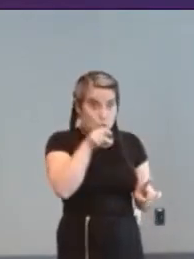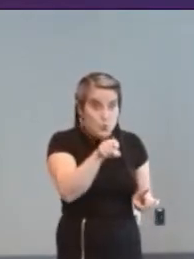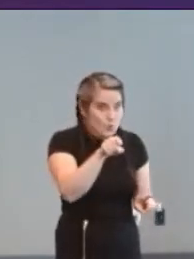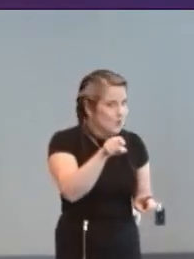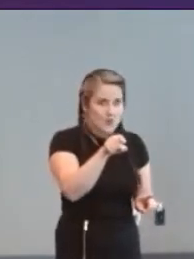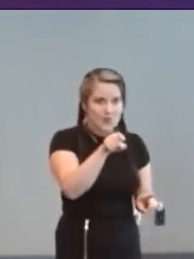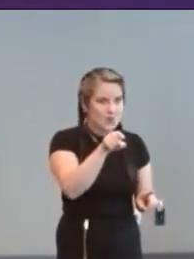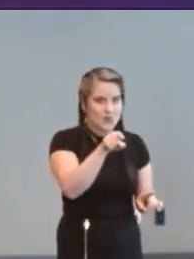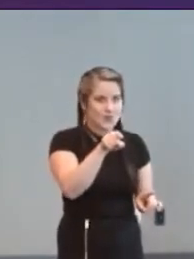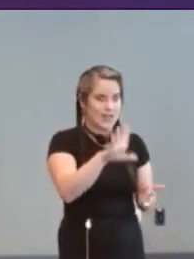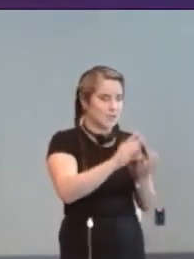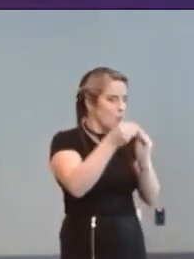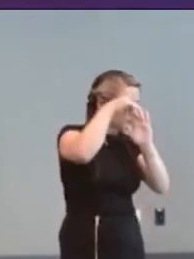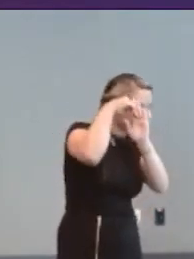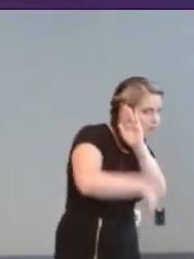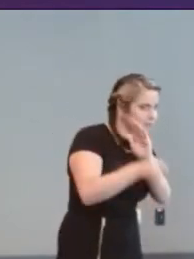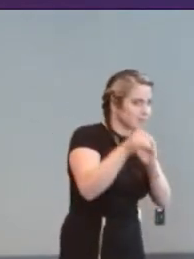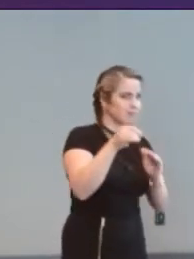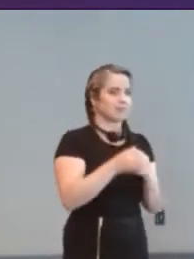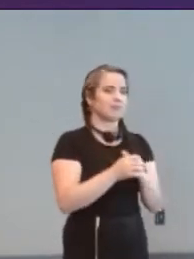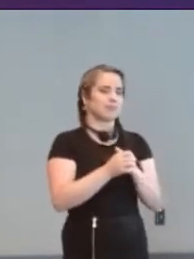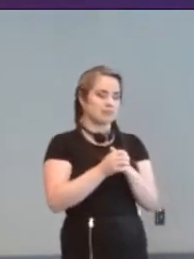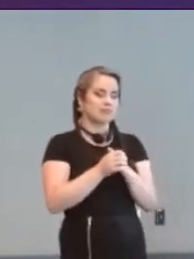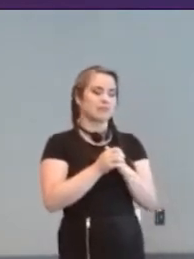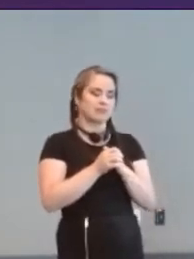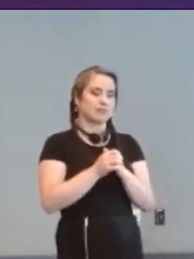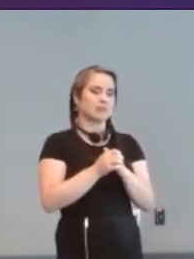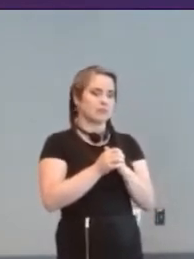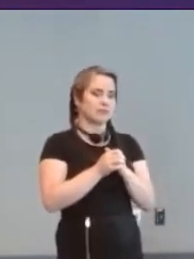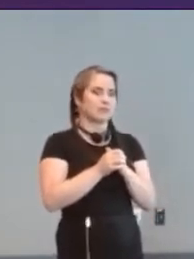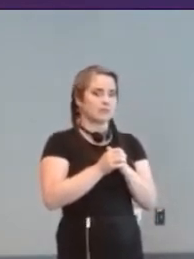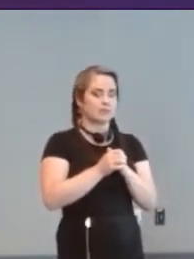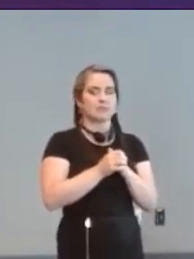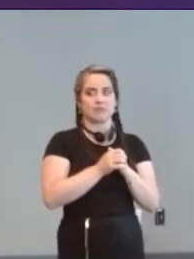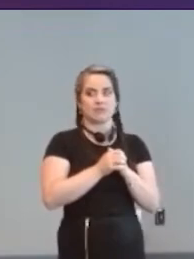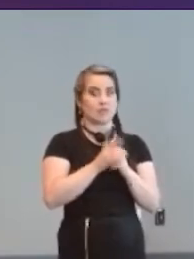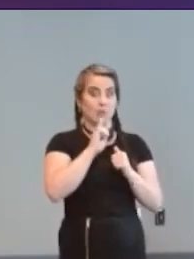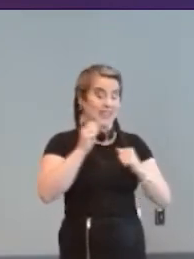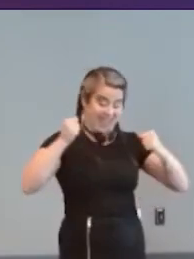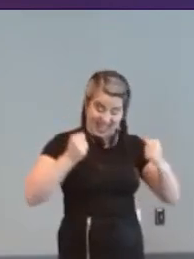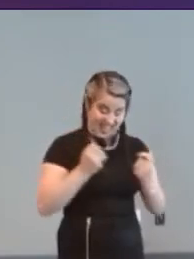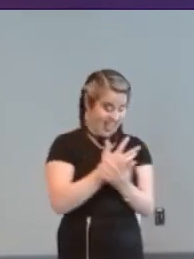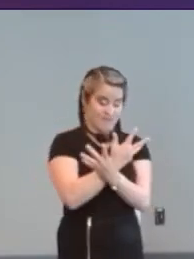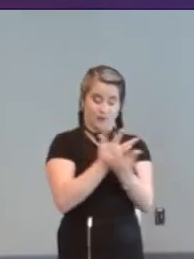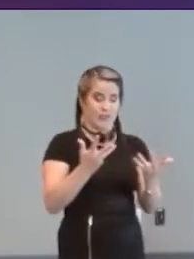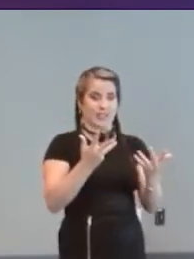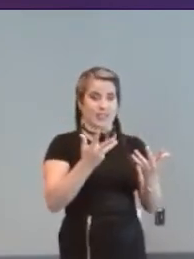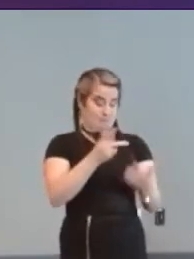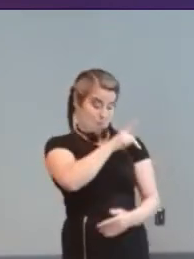and a lot further um so it it's everything I think personalisation people have been